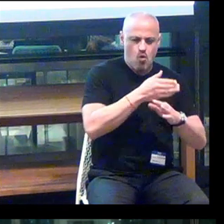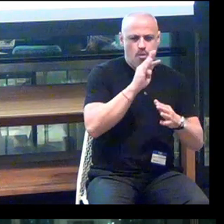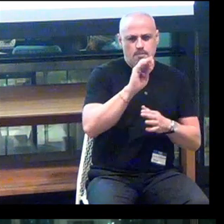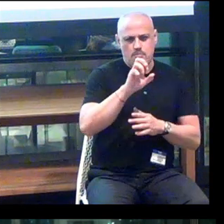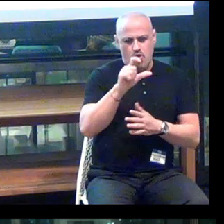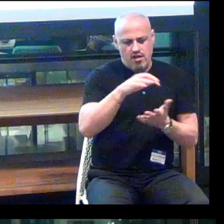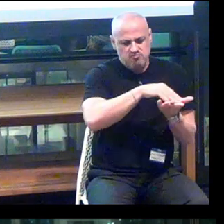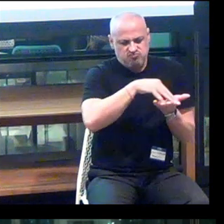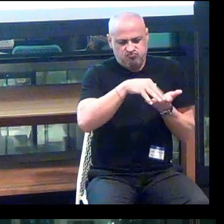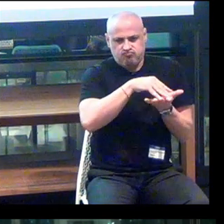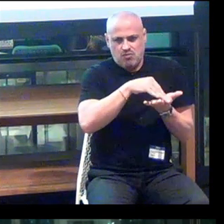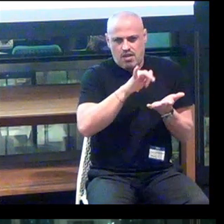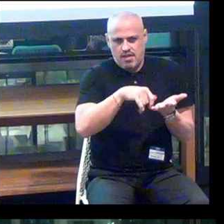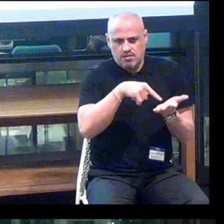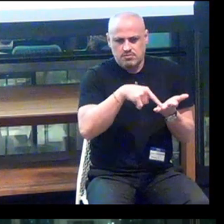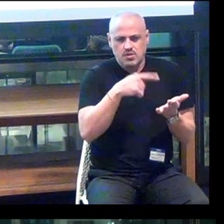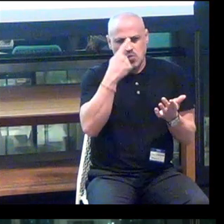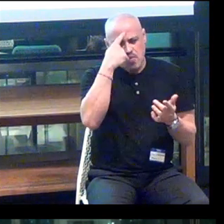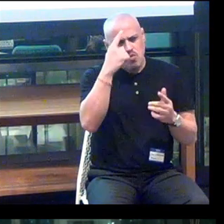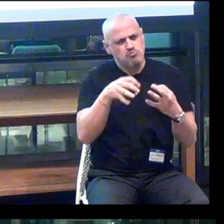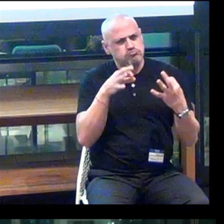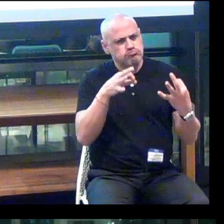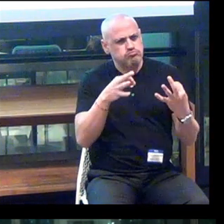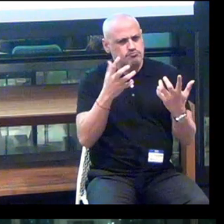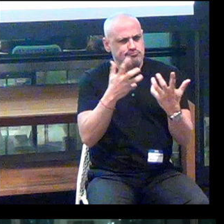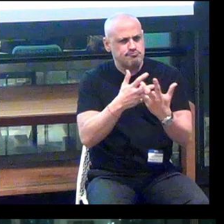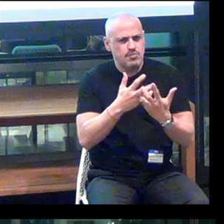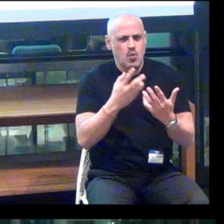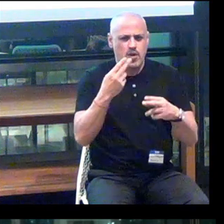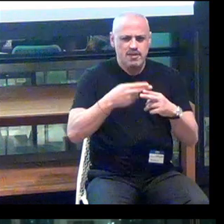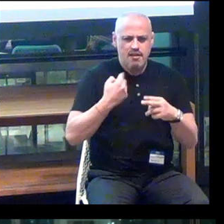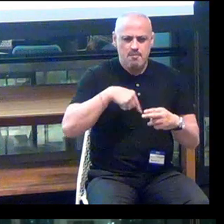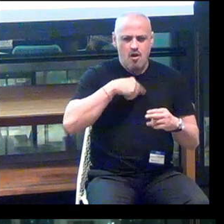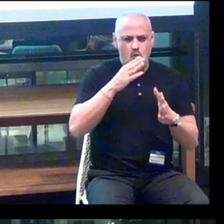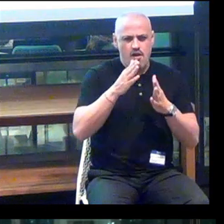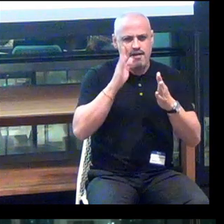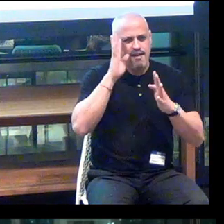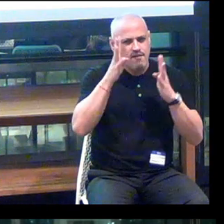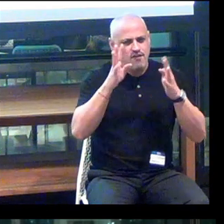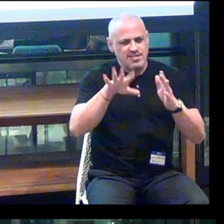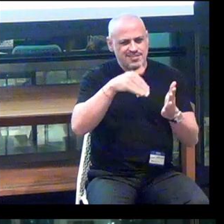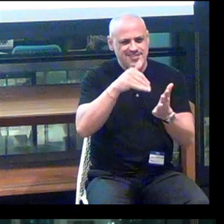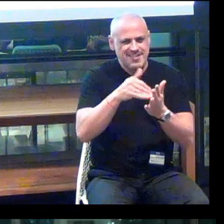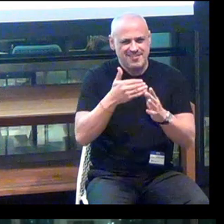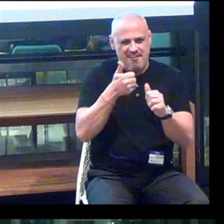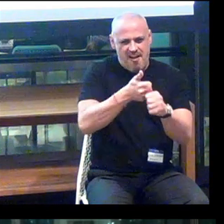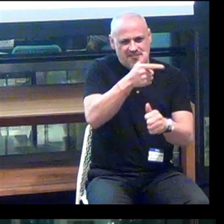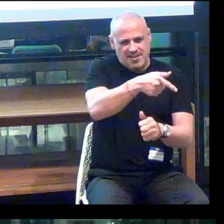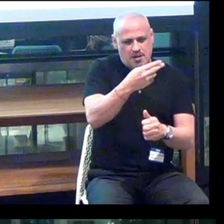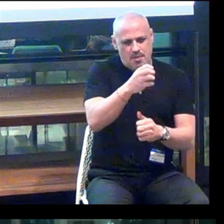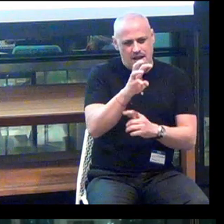So we thought it was only fitting that we named our Innovation Center after Howe.